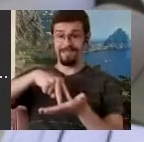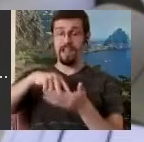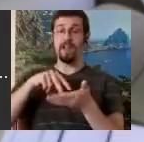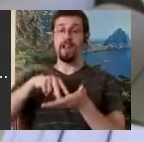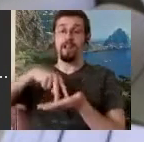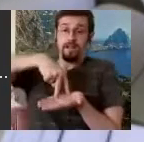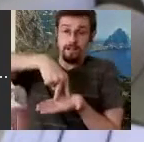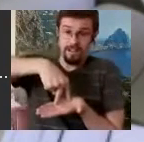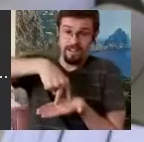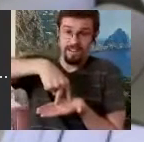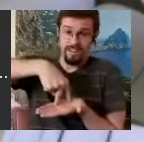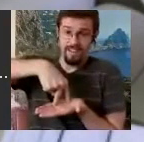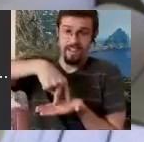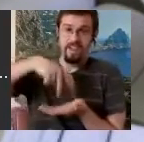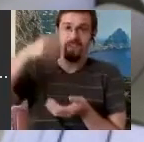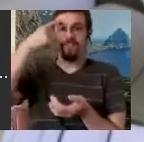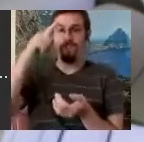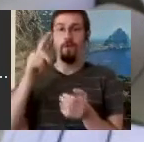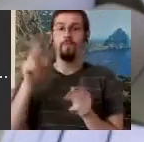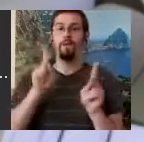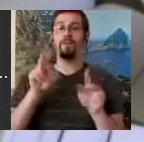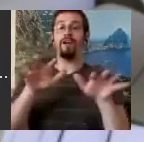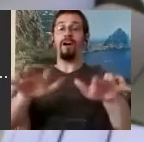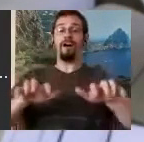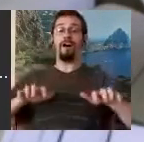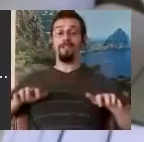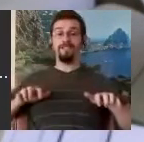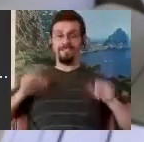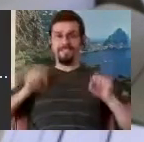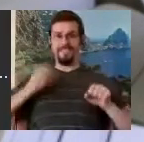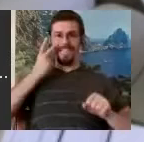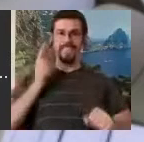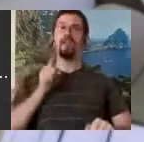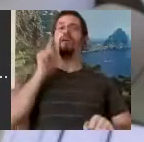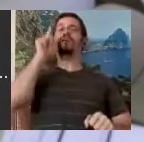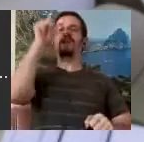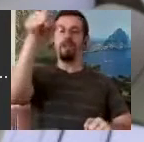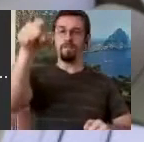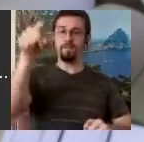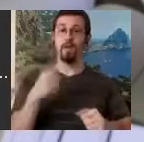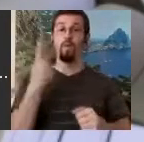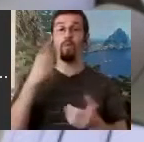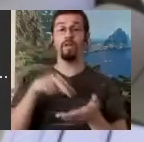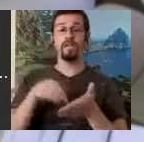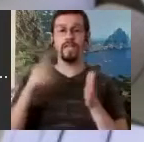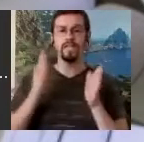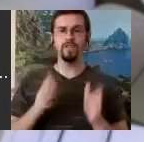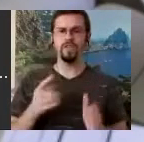That's a "raked stage". One of the dancers said to me, "Hmm... How are we going